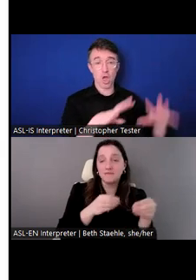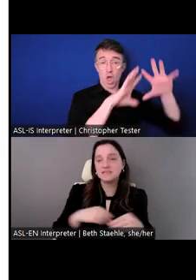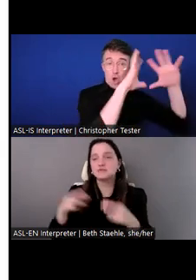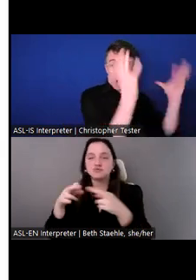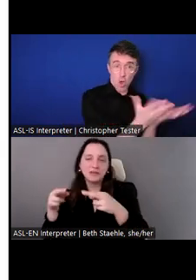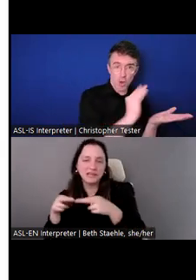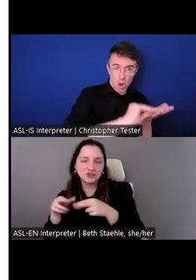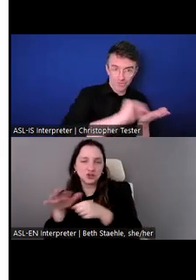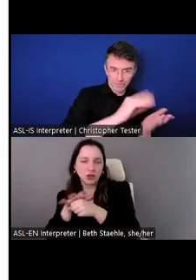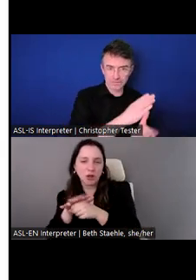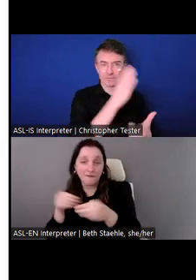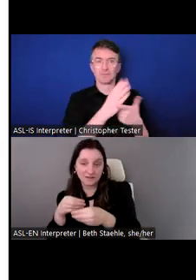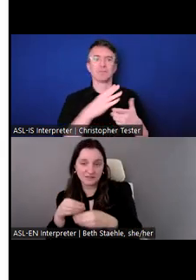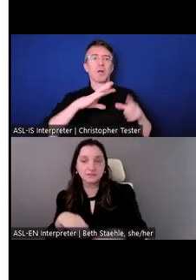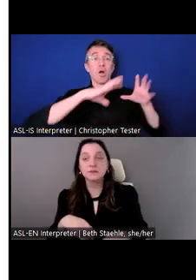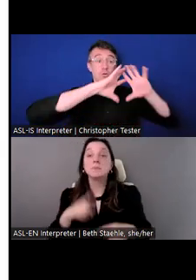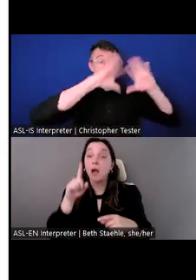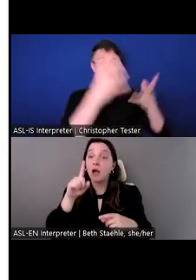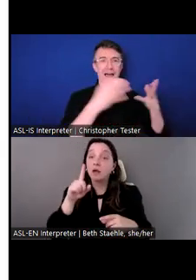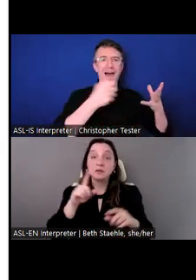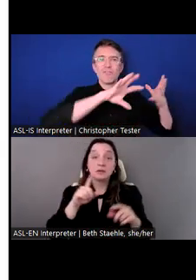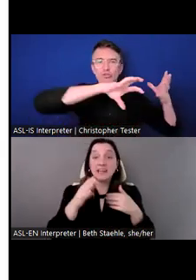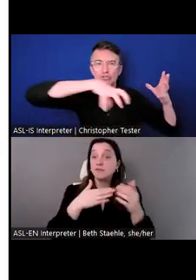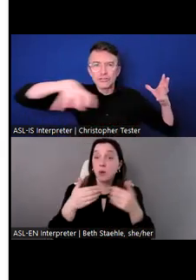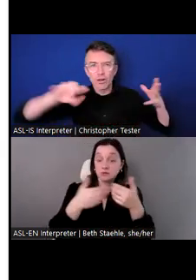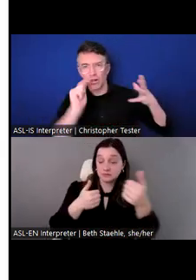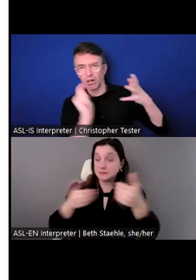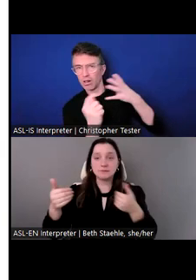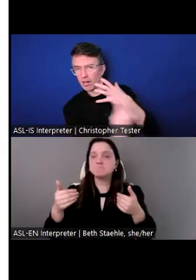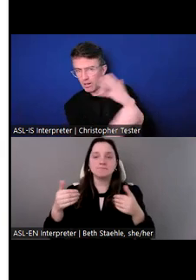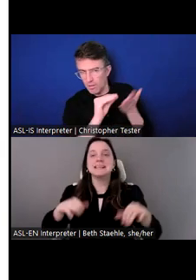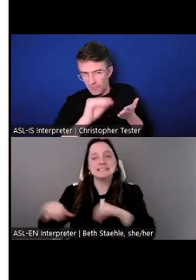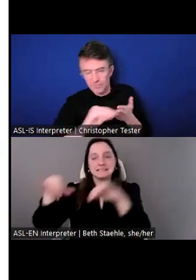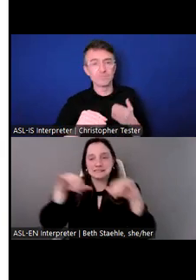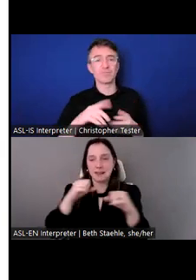We all have a shared vision, which is a world in which every child attains the right to